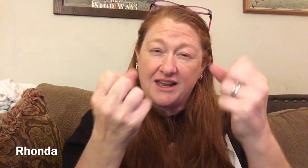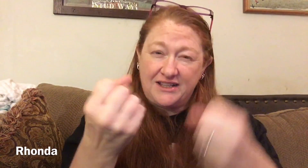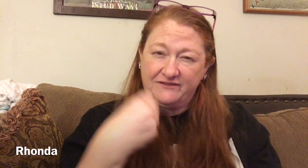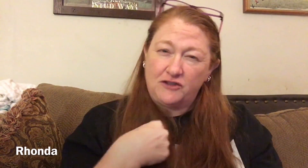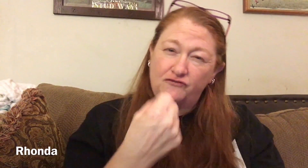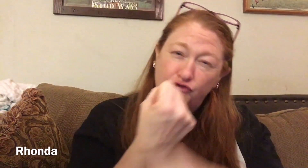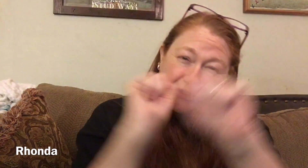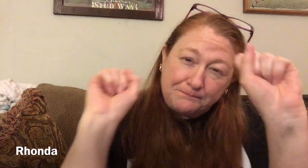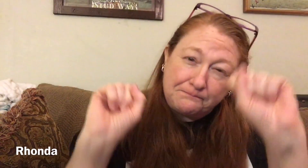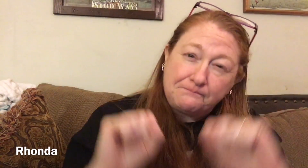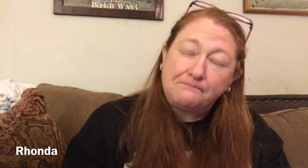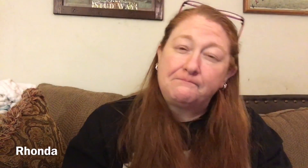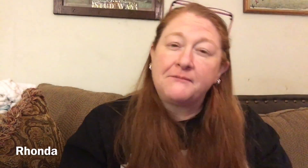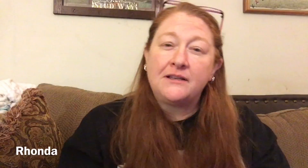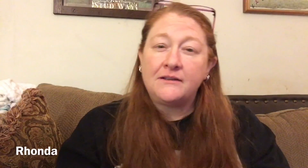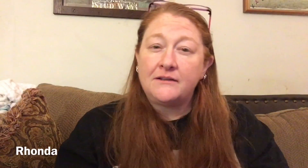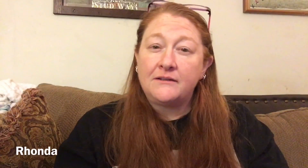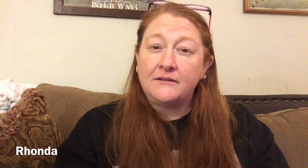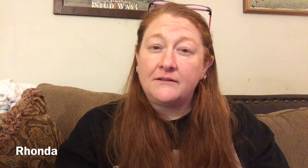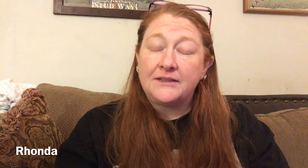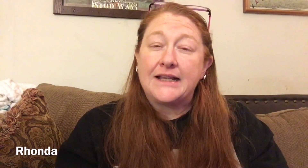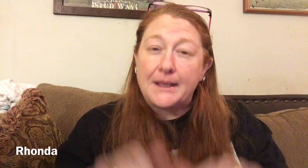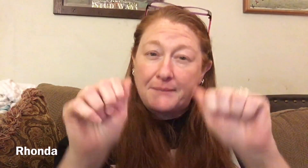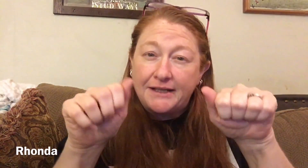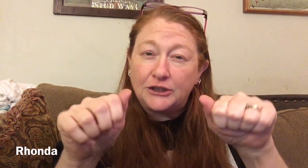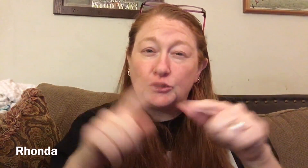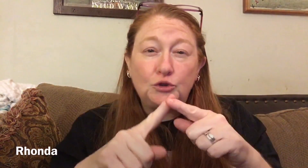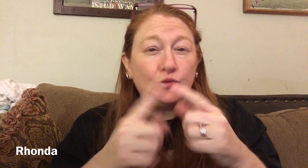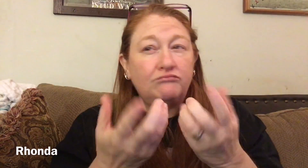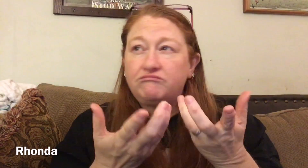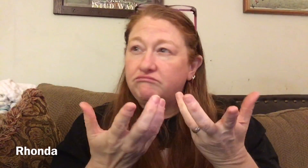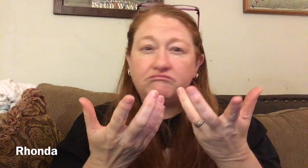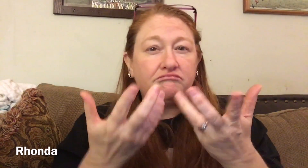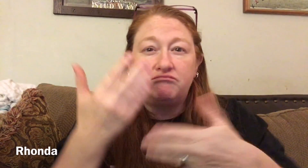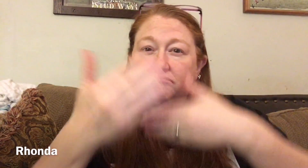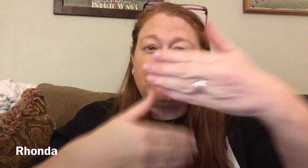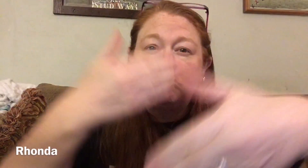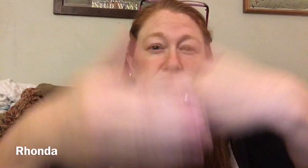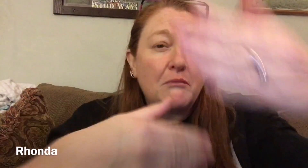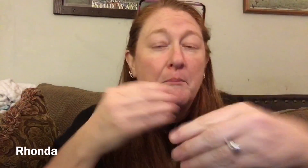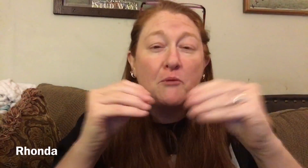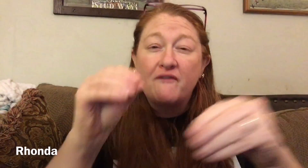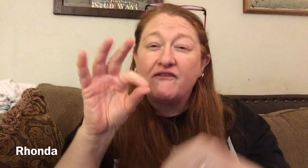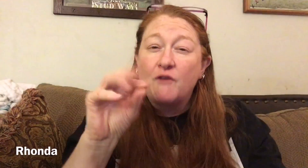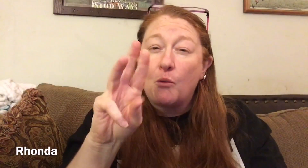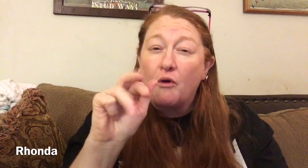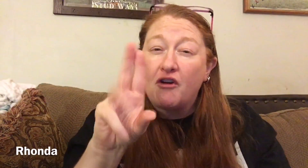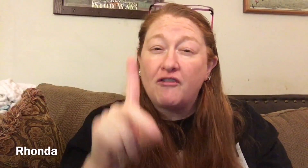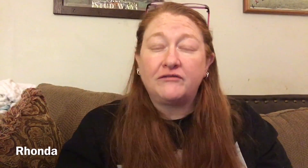Signing gives us freedom, the ability to process and move forward...